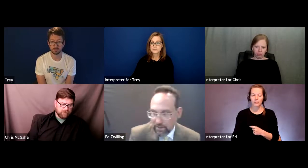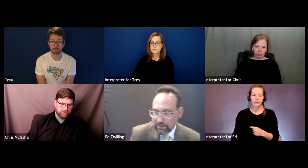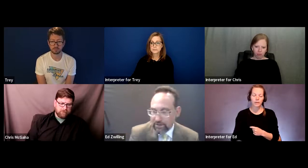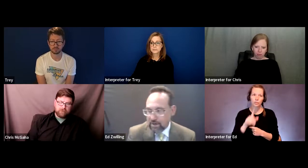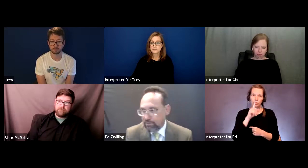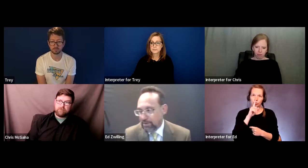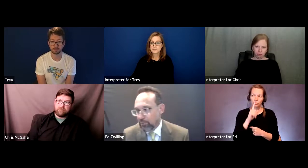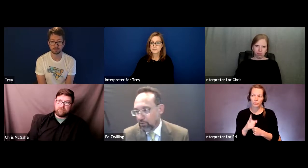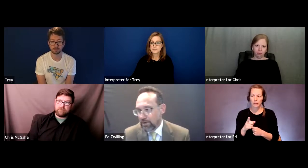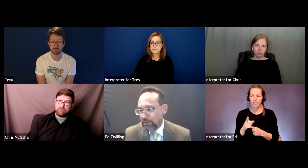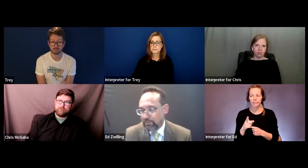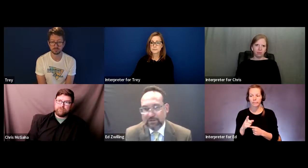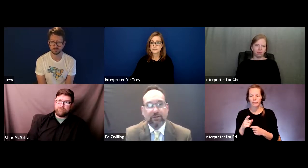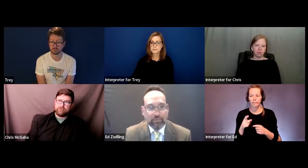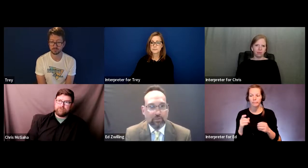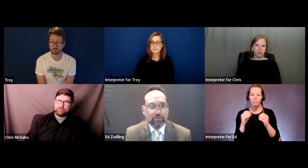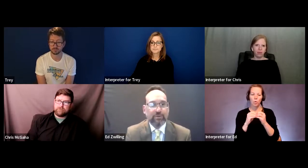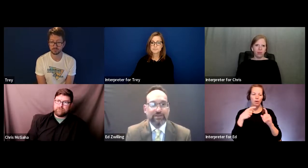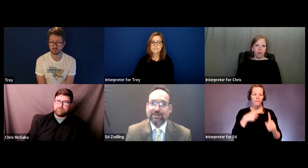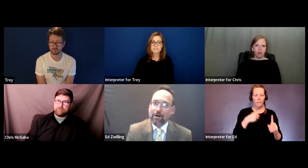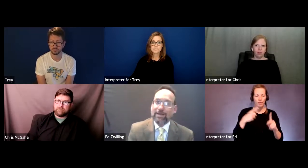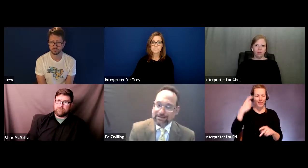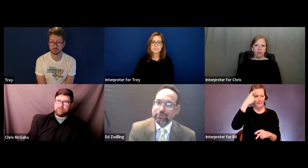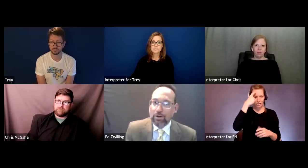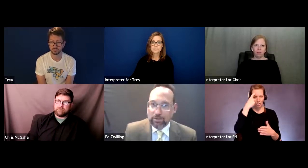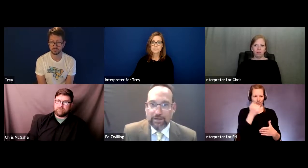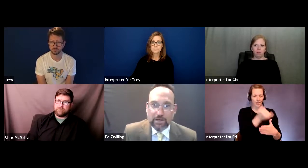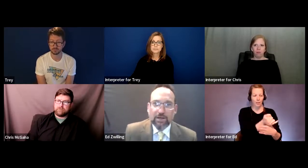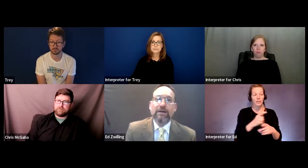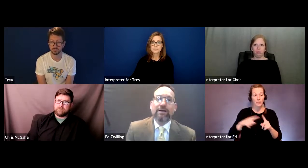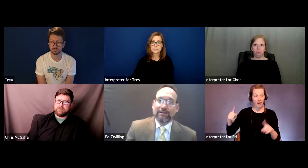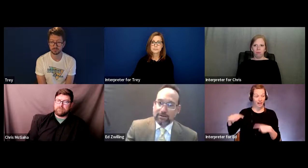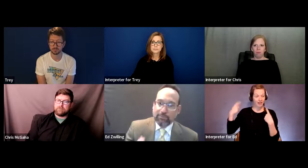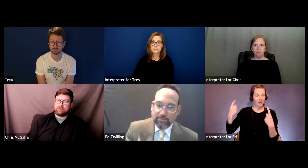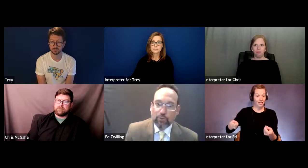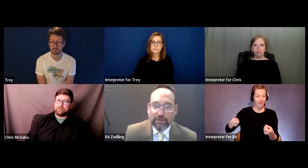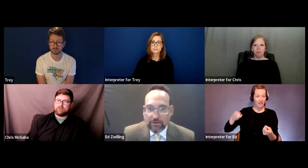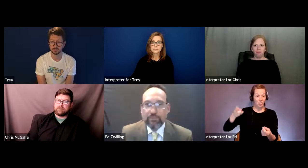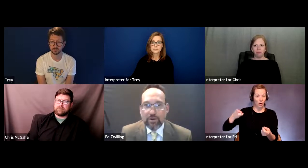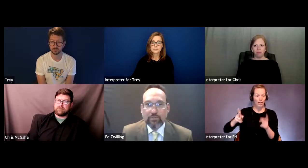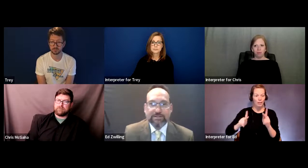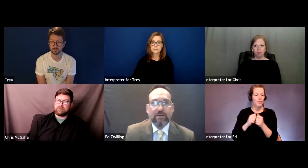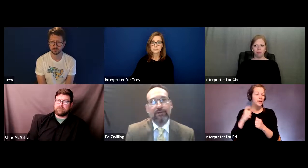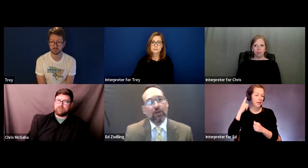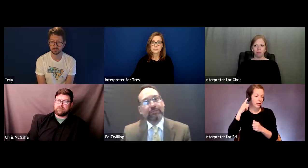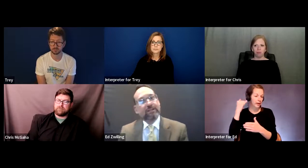with people with mental impairments, but historically people with hearing impairments had been lumped